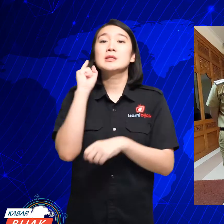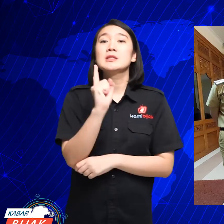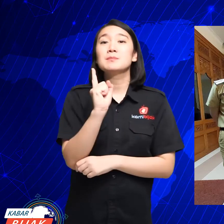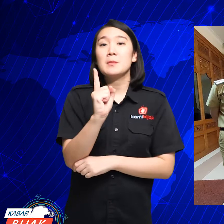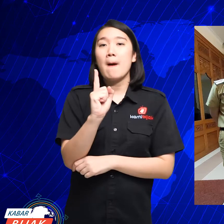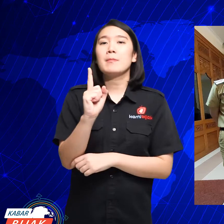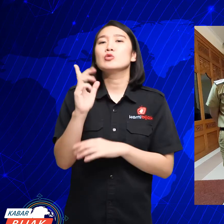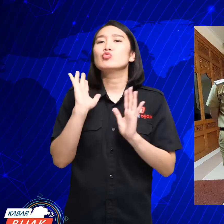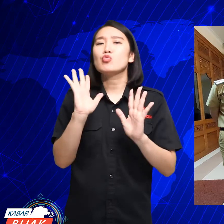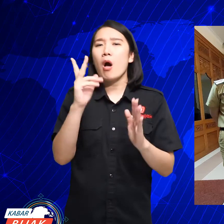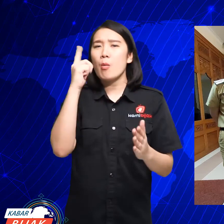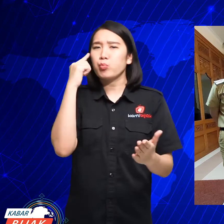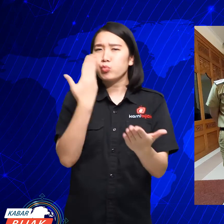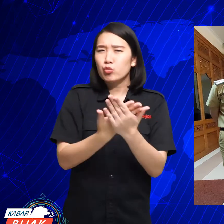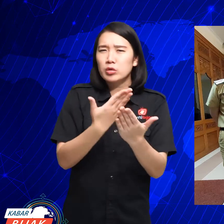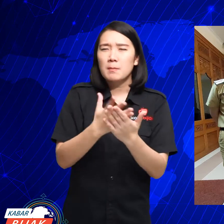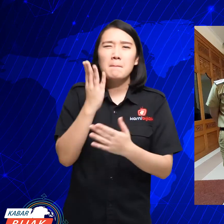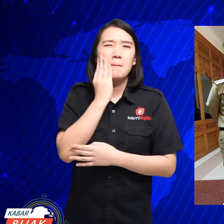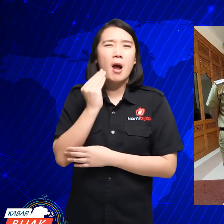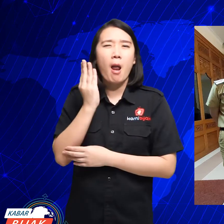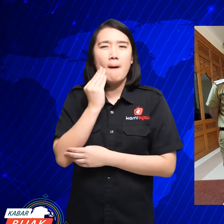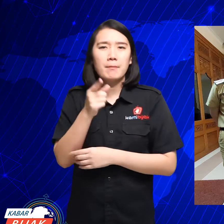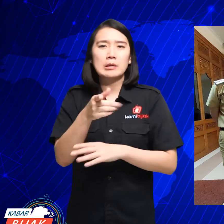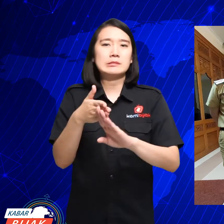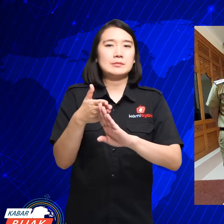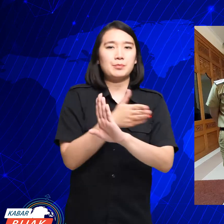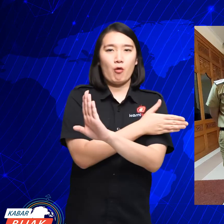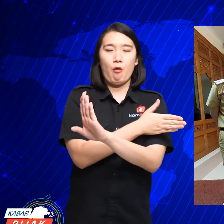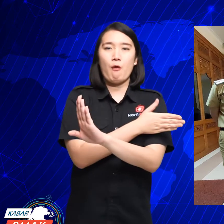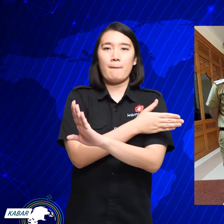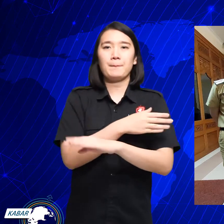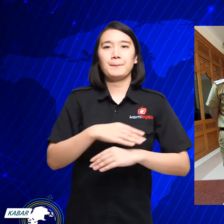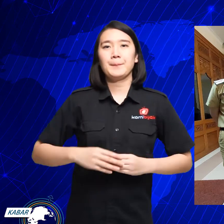because it has been proven by previous experience.